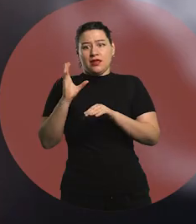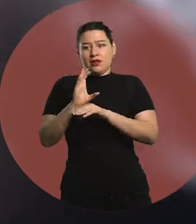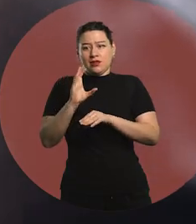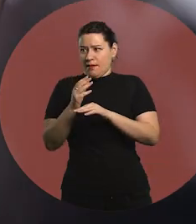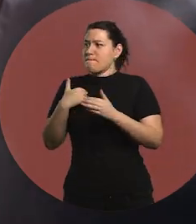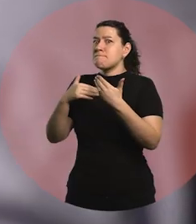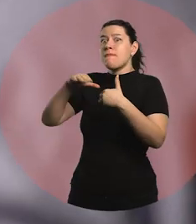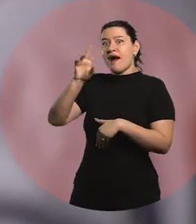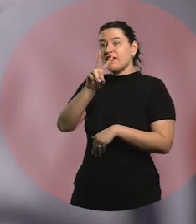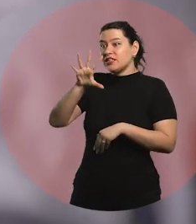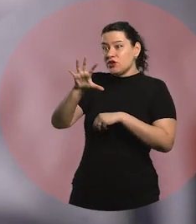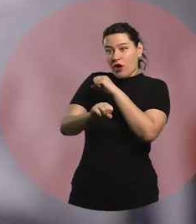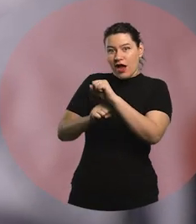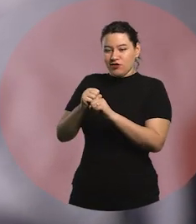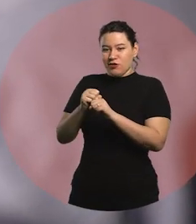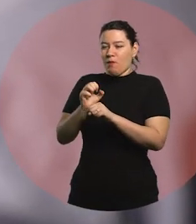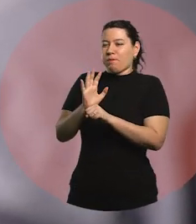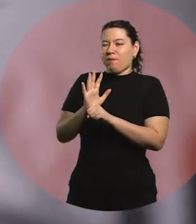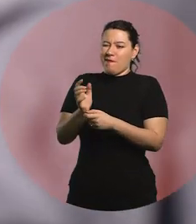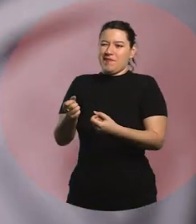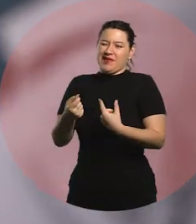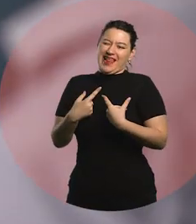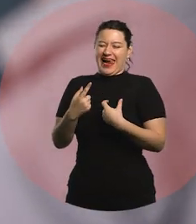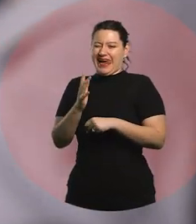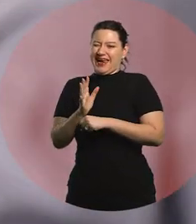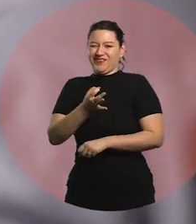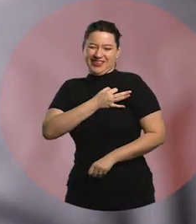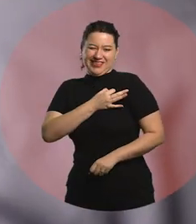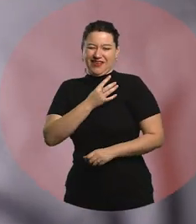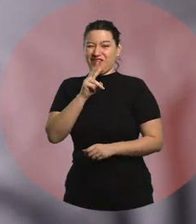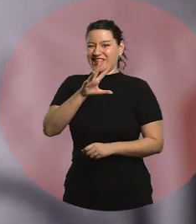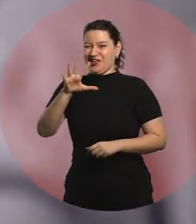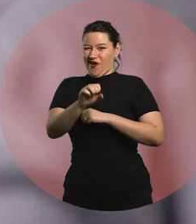I even have a little medal. For 25 years in one university.